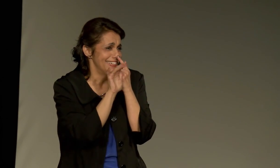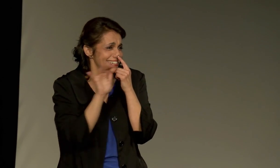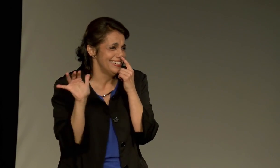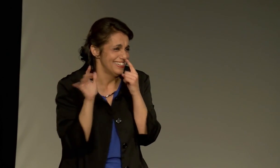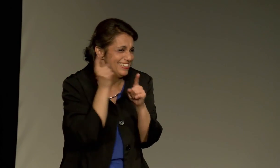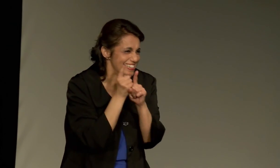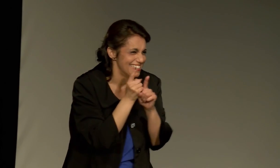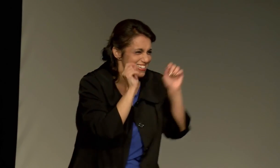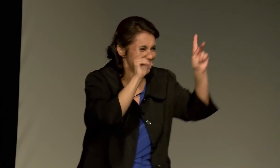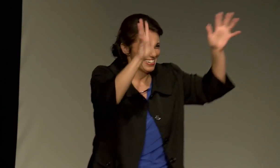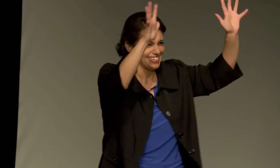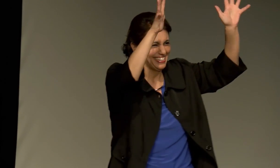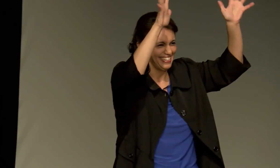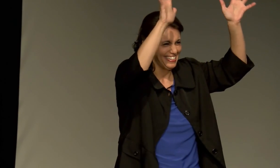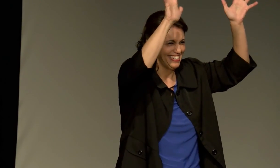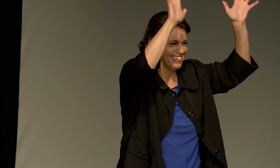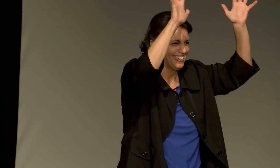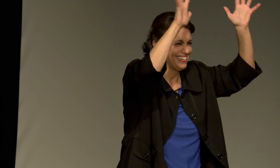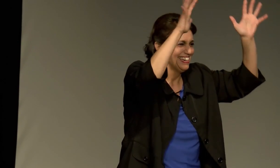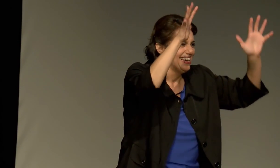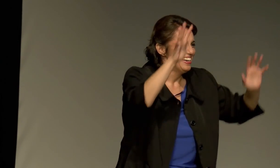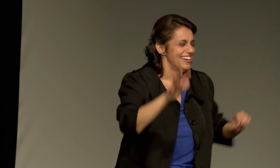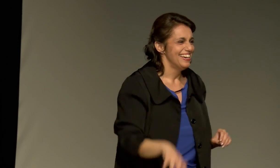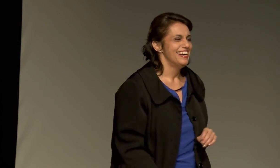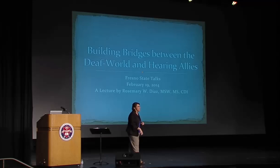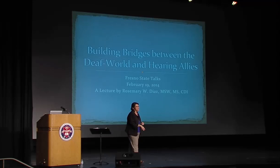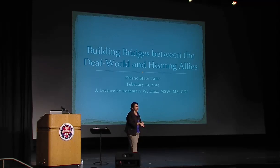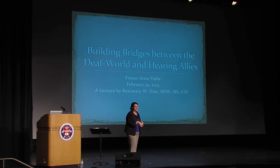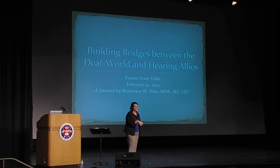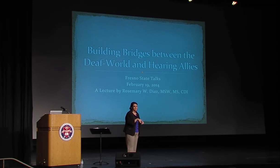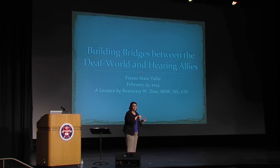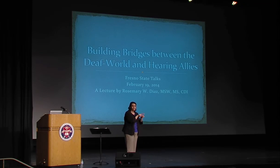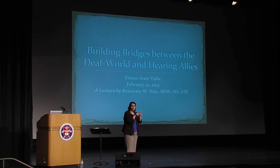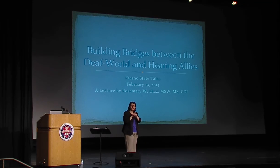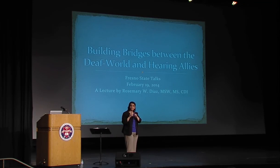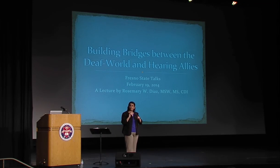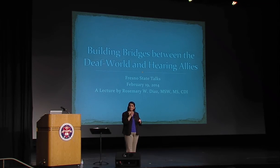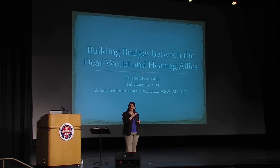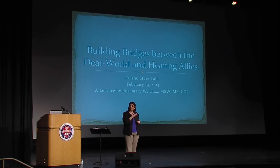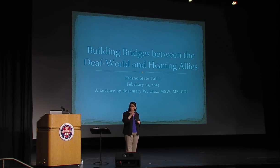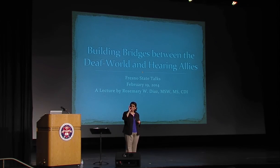Is that the right spelling? Good, yeah, thank you.